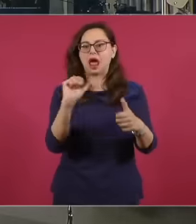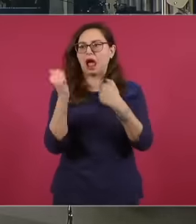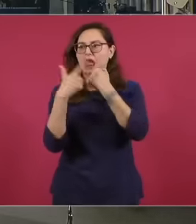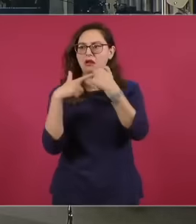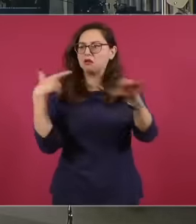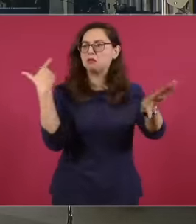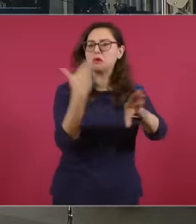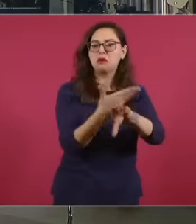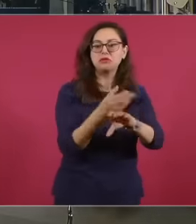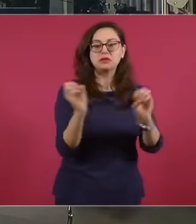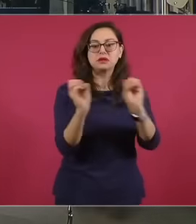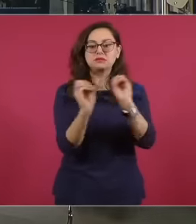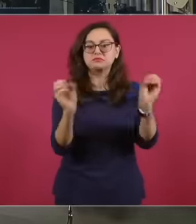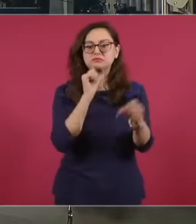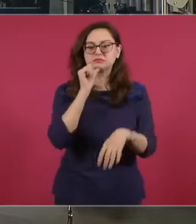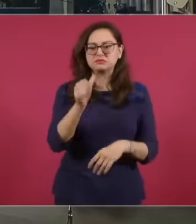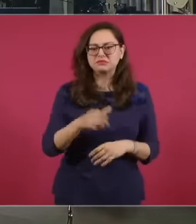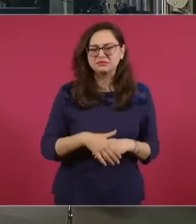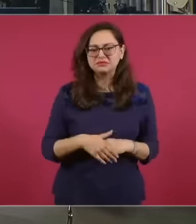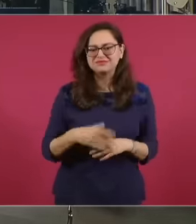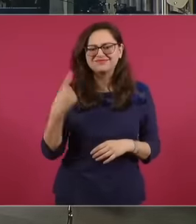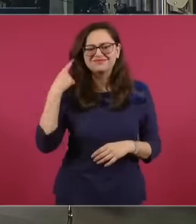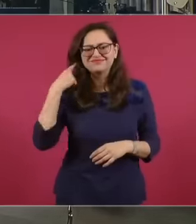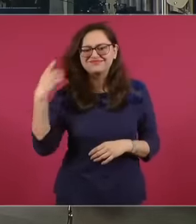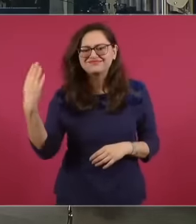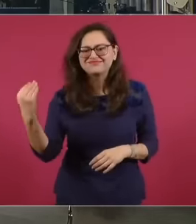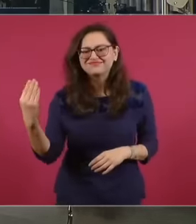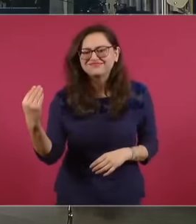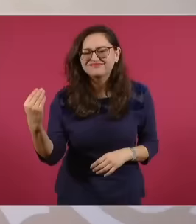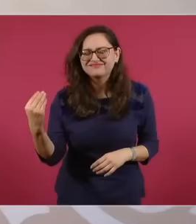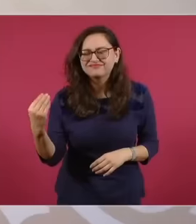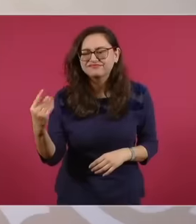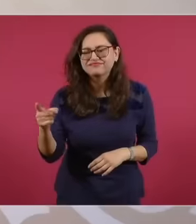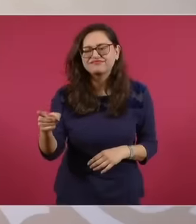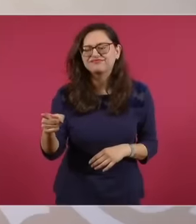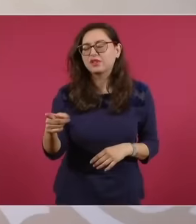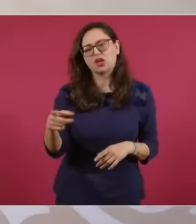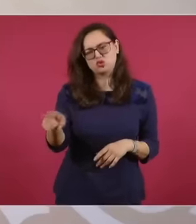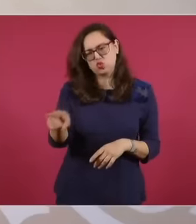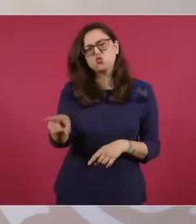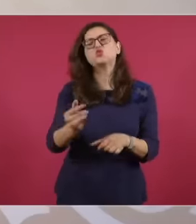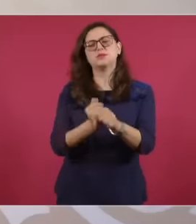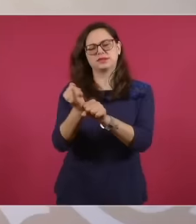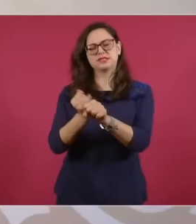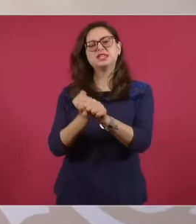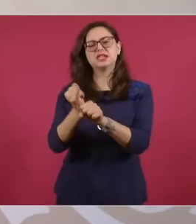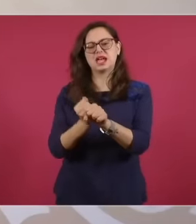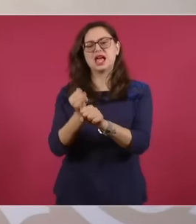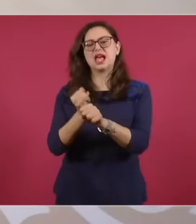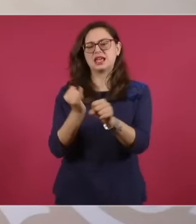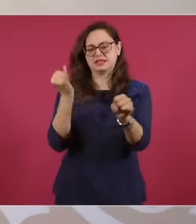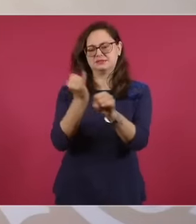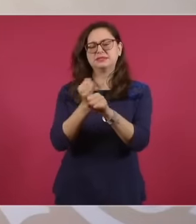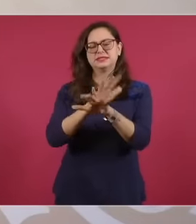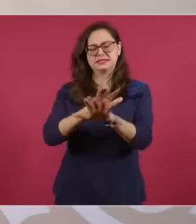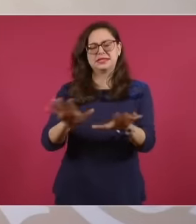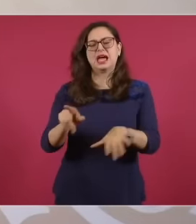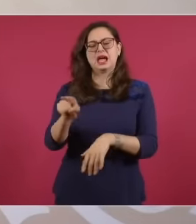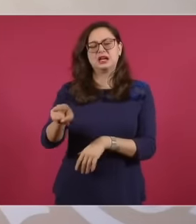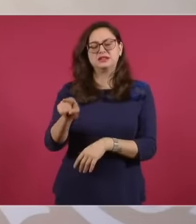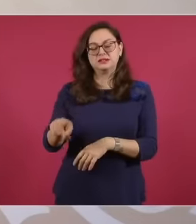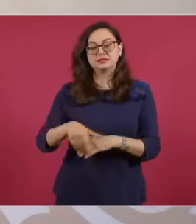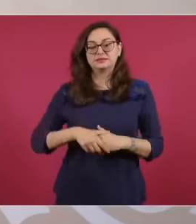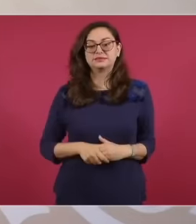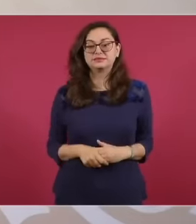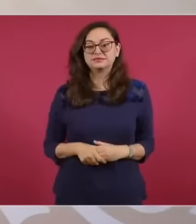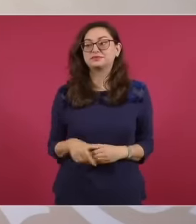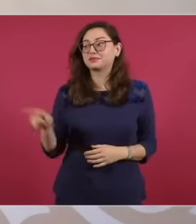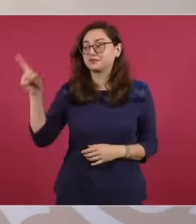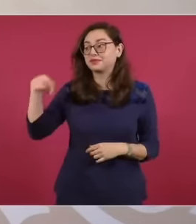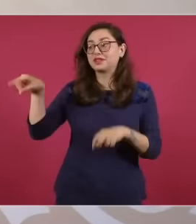ministers who are at the service of potentates